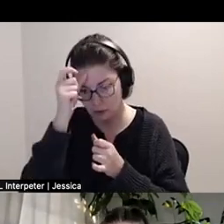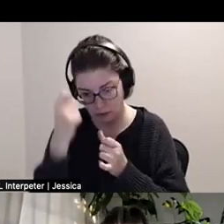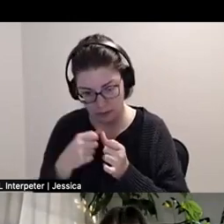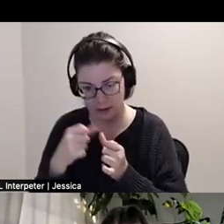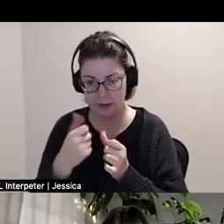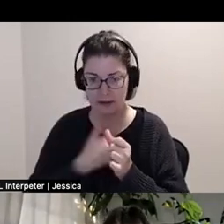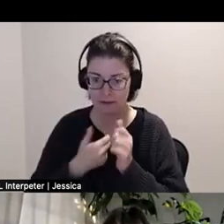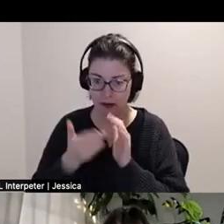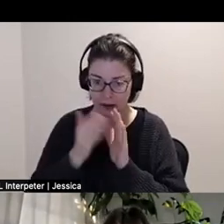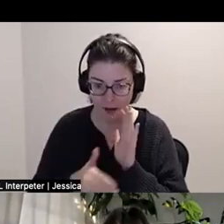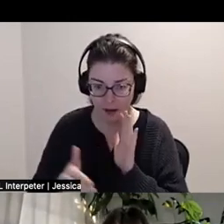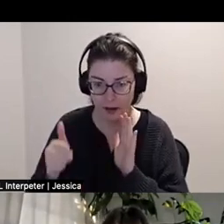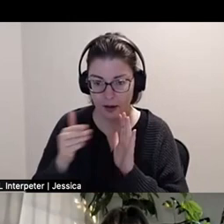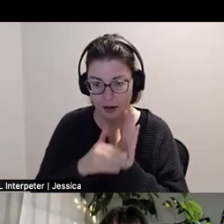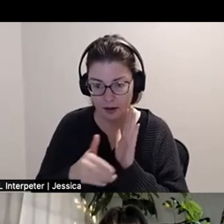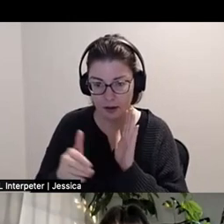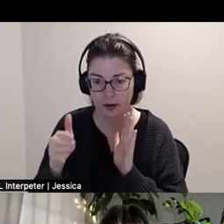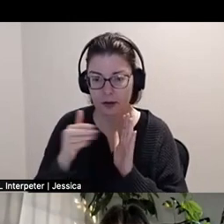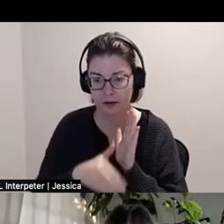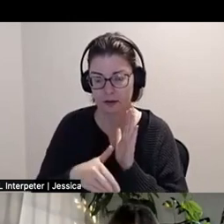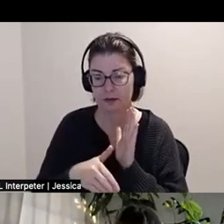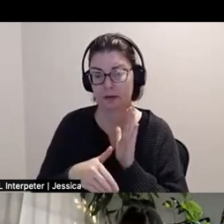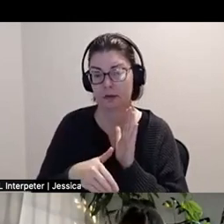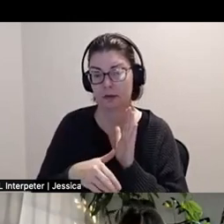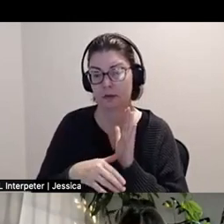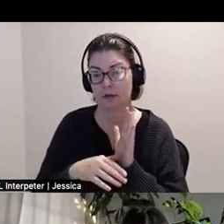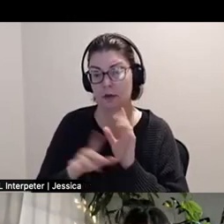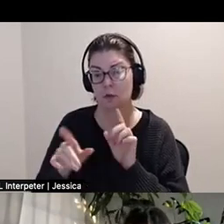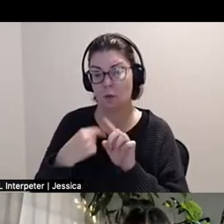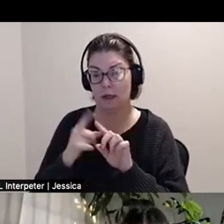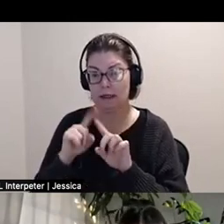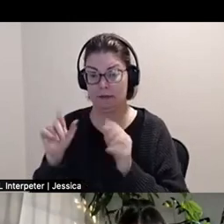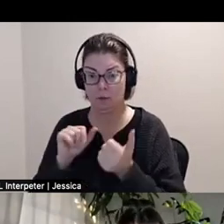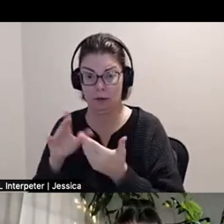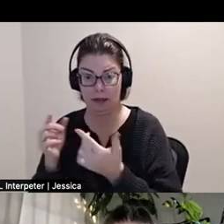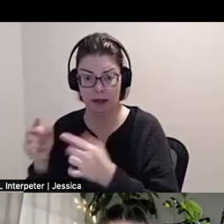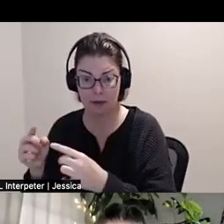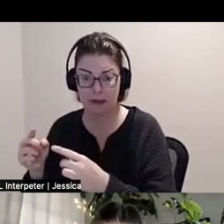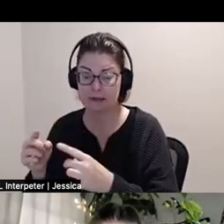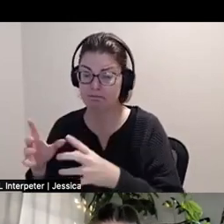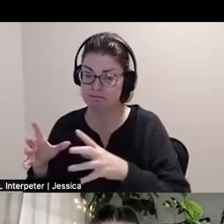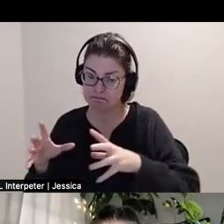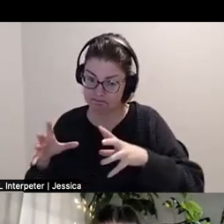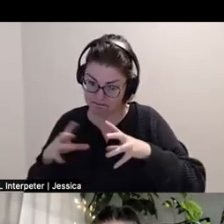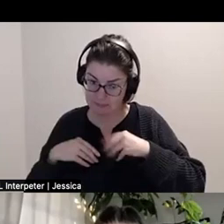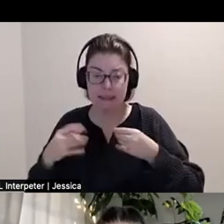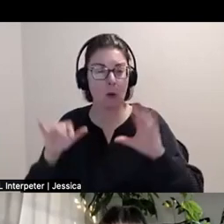when things happen in different ways. It's it's like a wonderful thing and it's really nice to see the artist